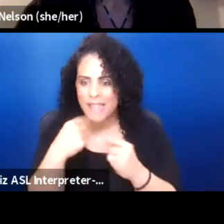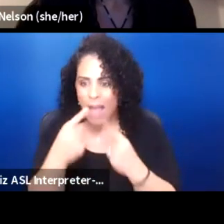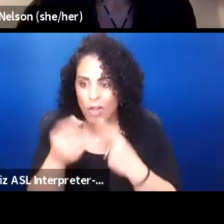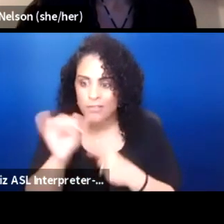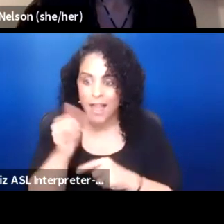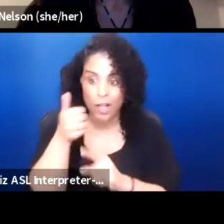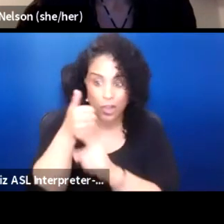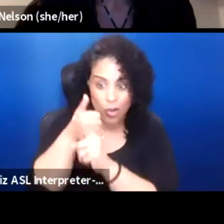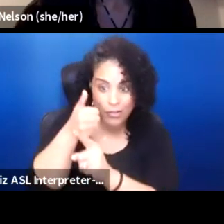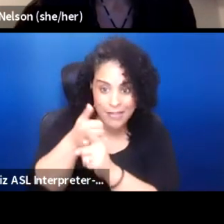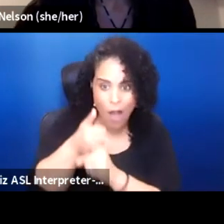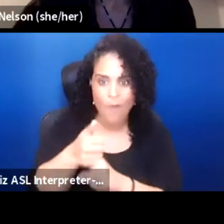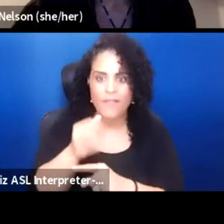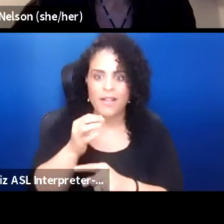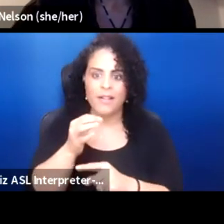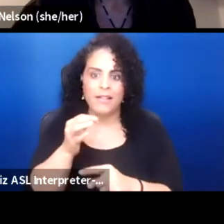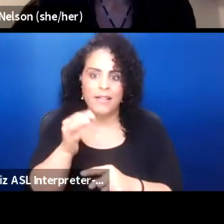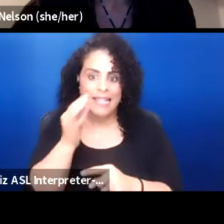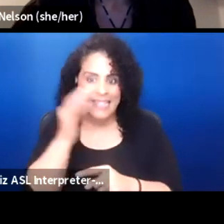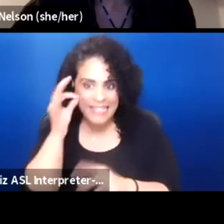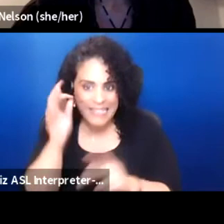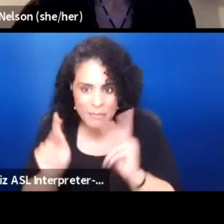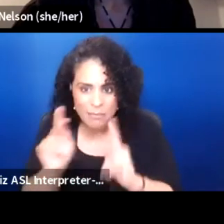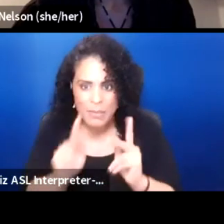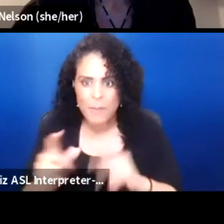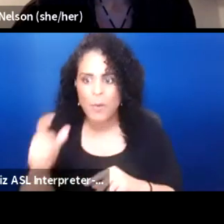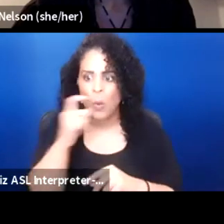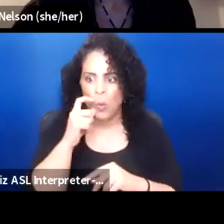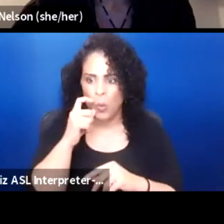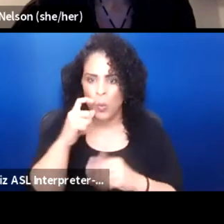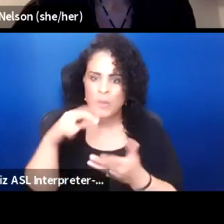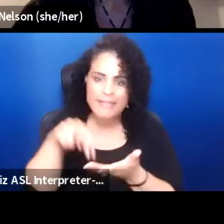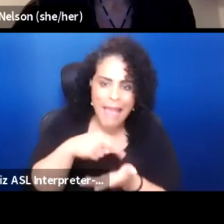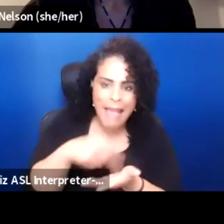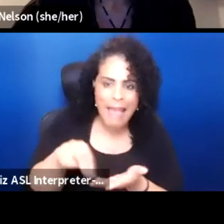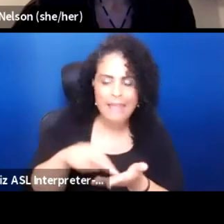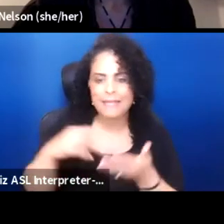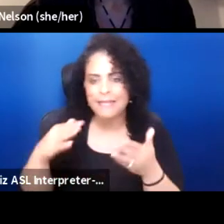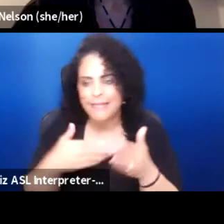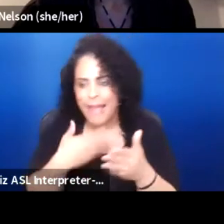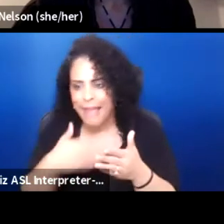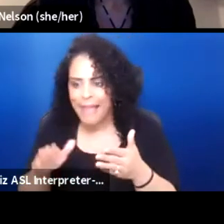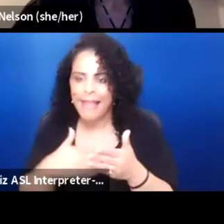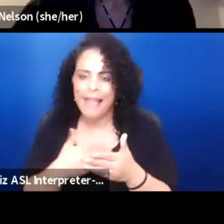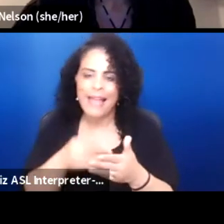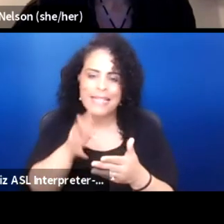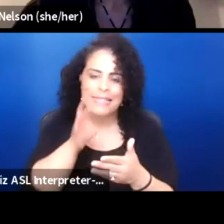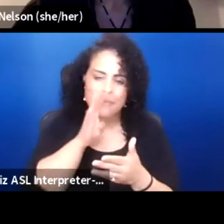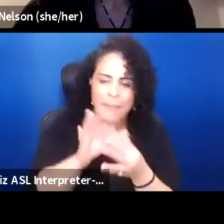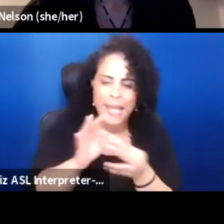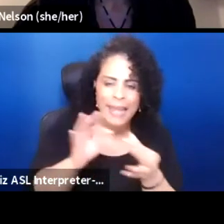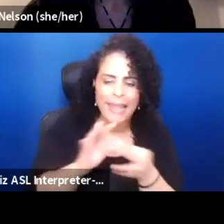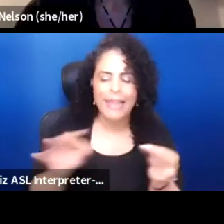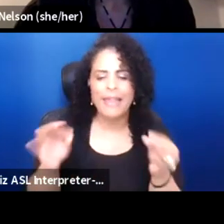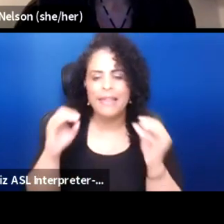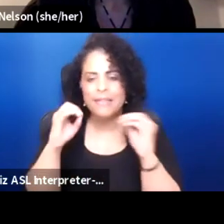the Indian people who dance and sing and speak and teach,